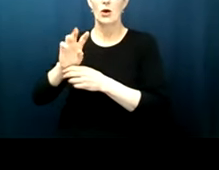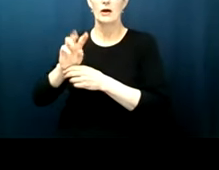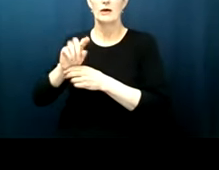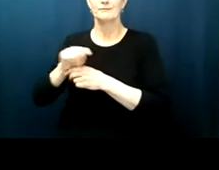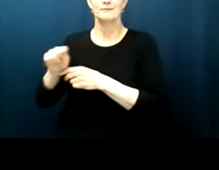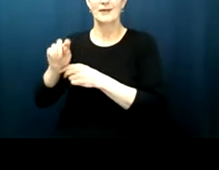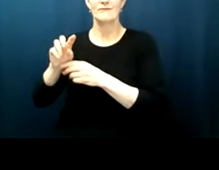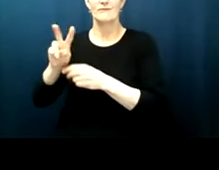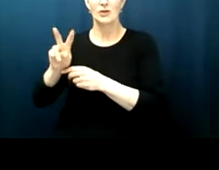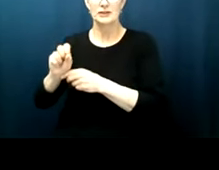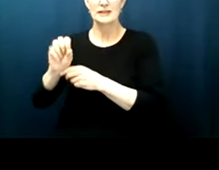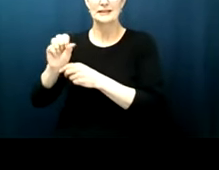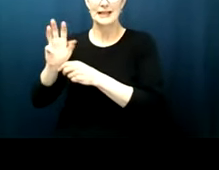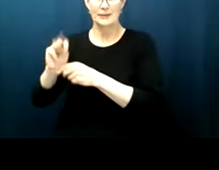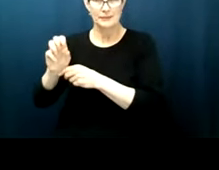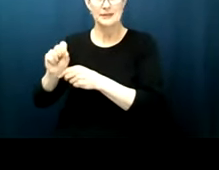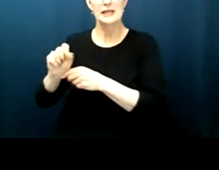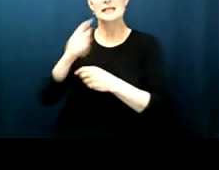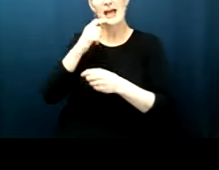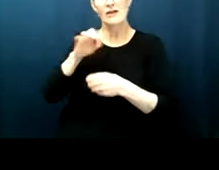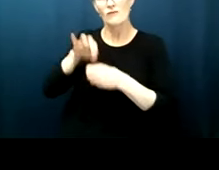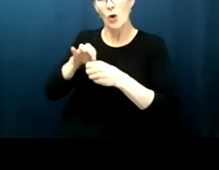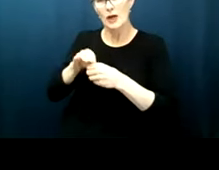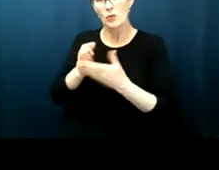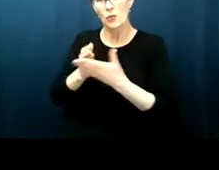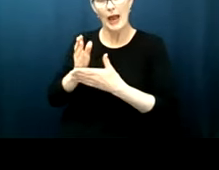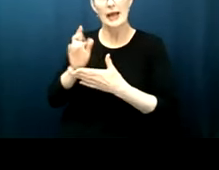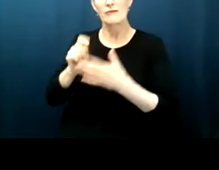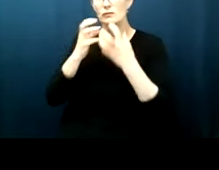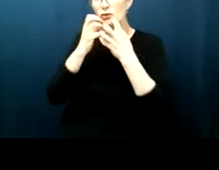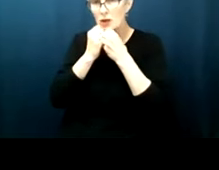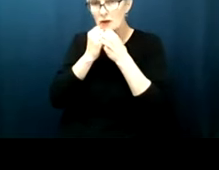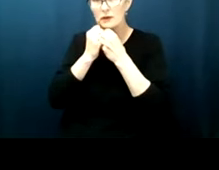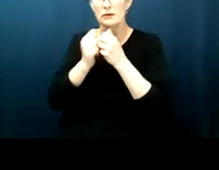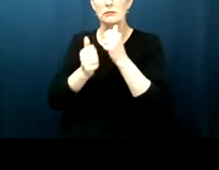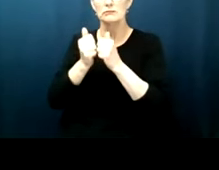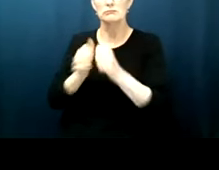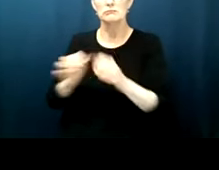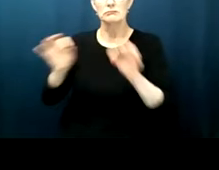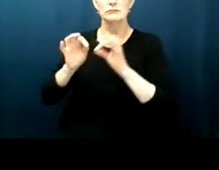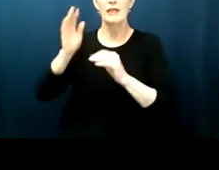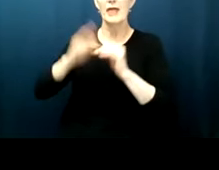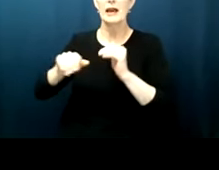of all the other rights in the constitution without it they are empty in many cases